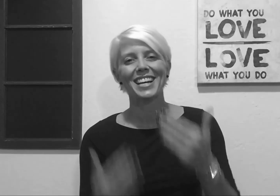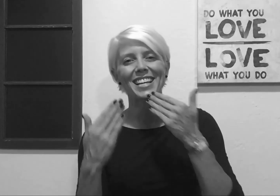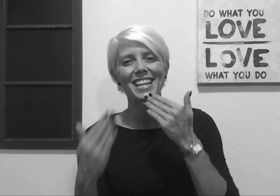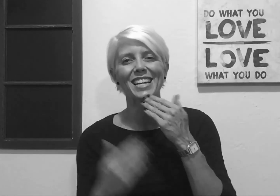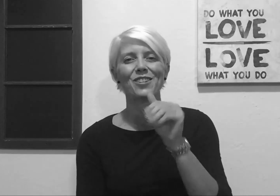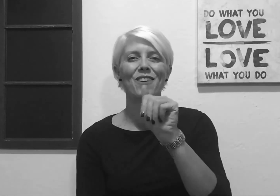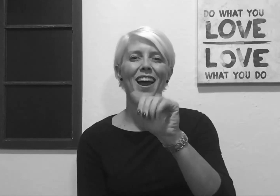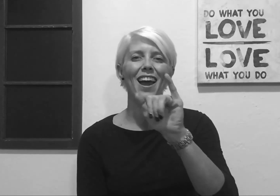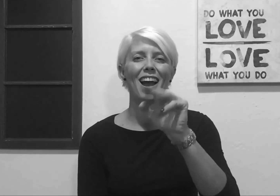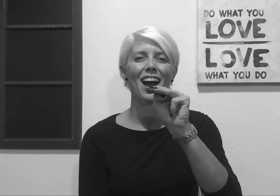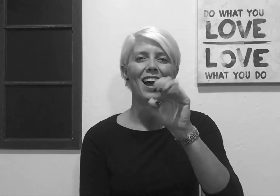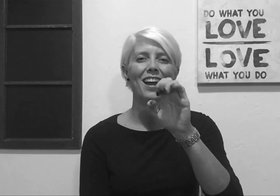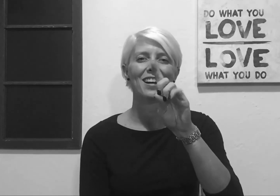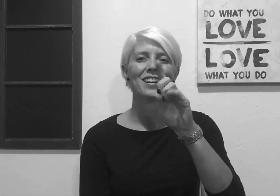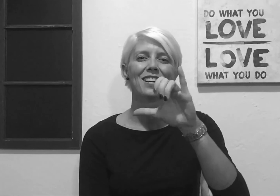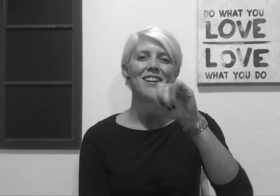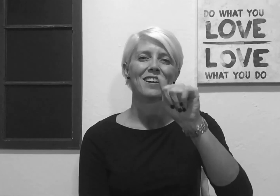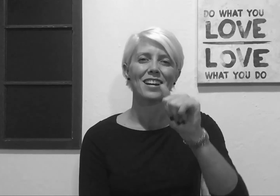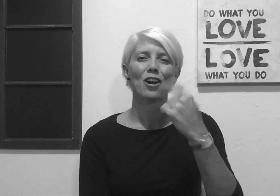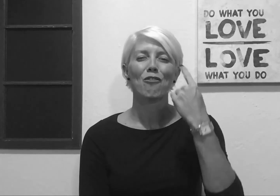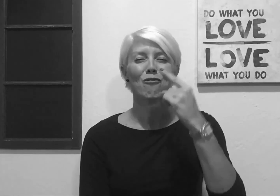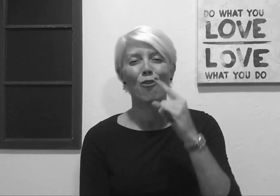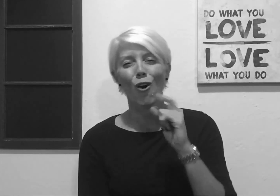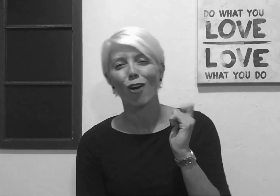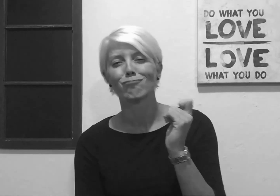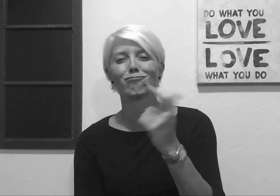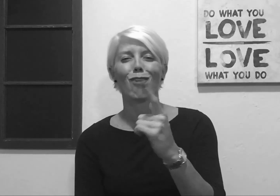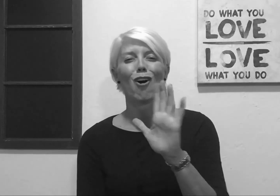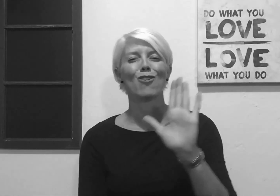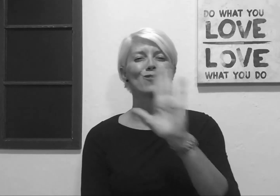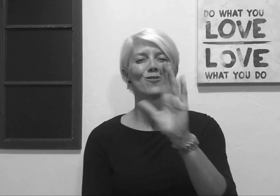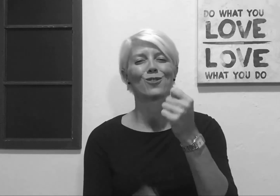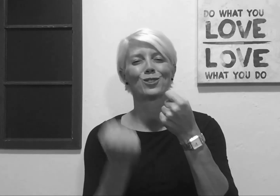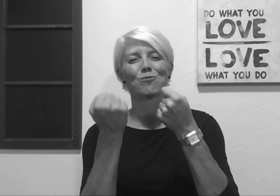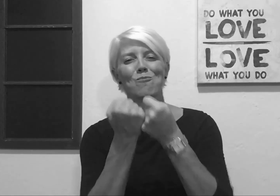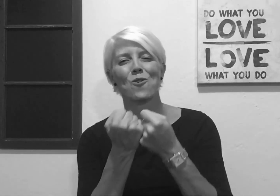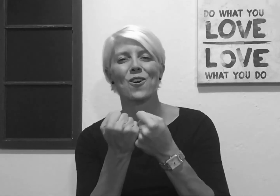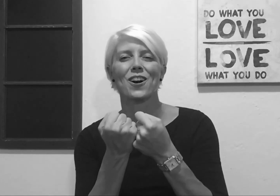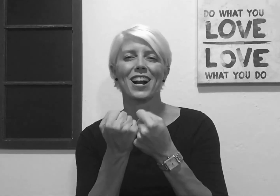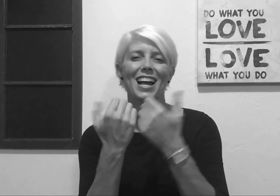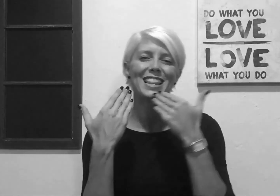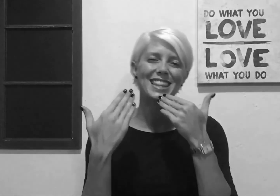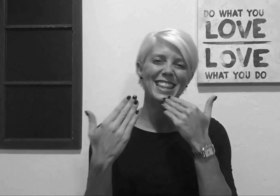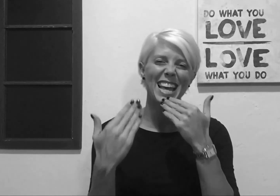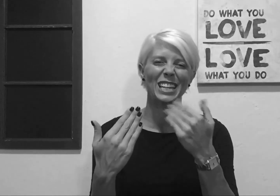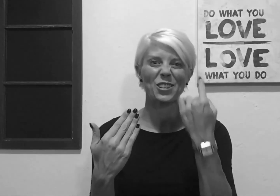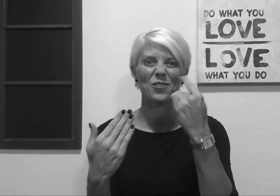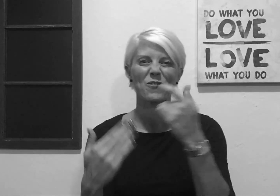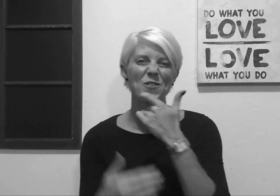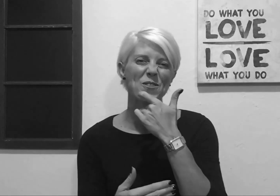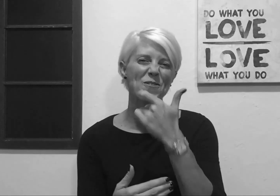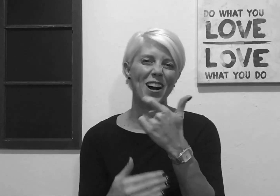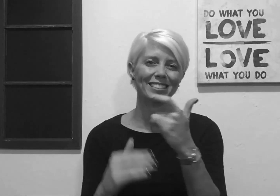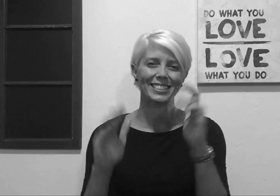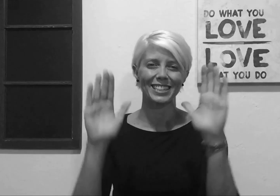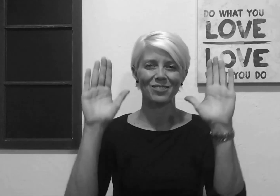Thank you Ai-Media for all your support and thanks for watching.